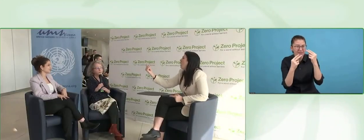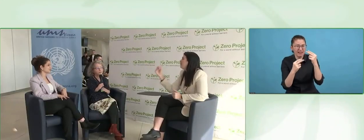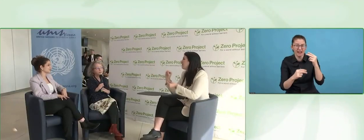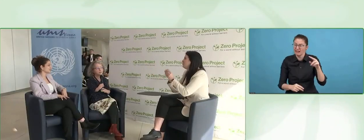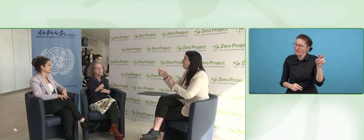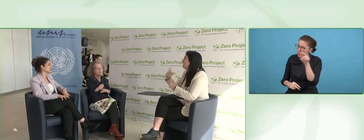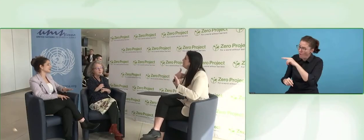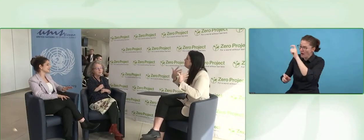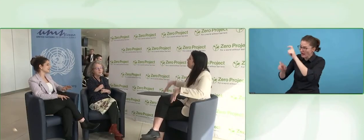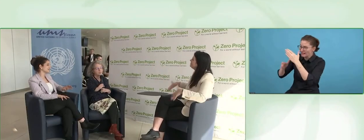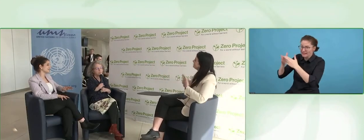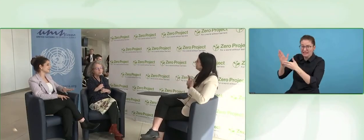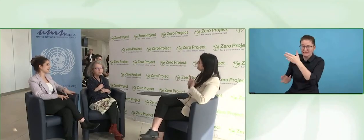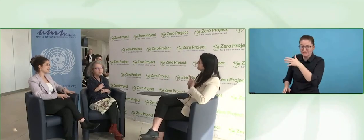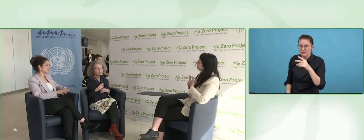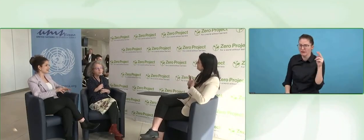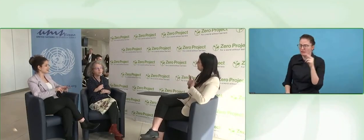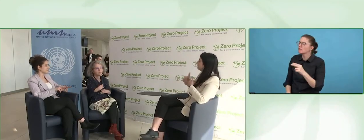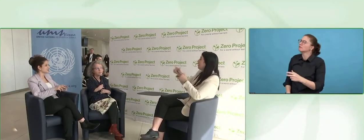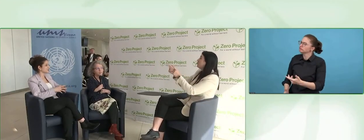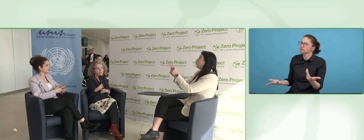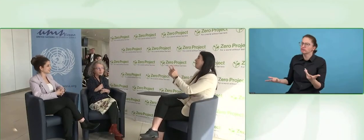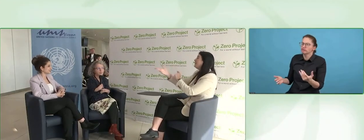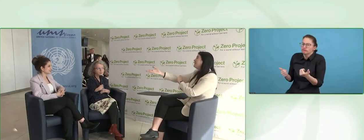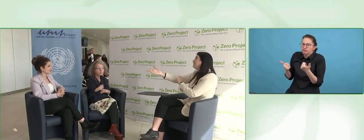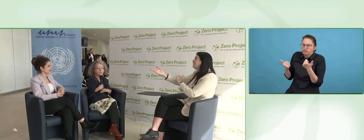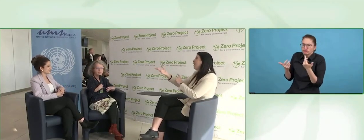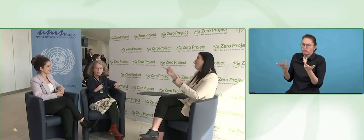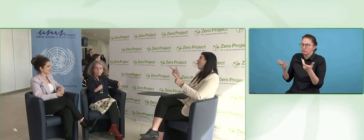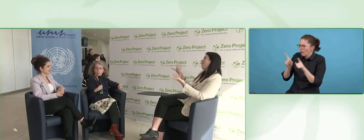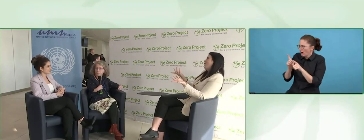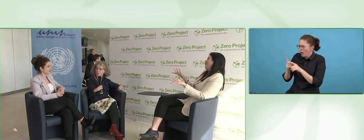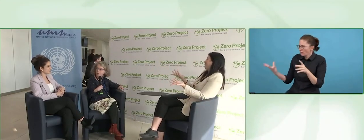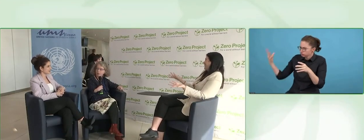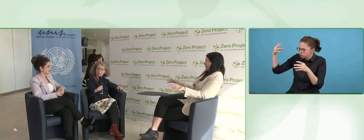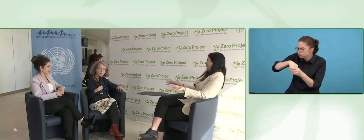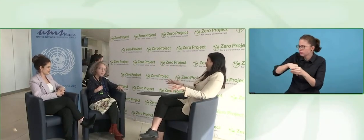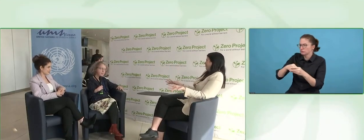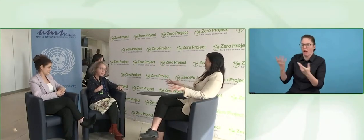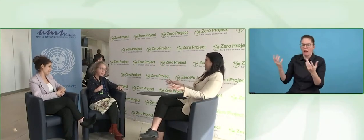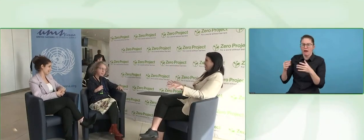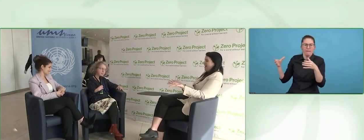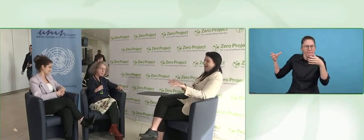So my opportunity and chances will be less.